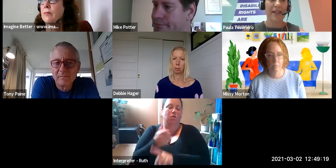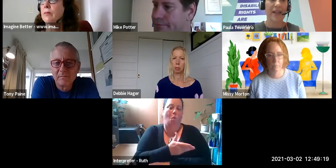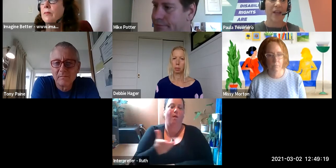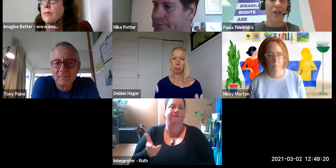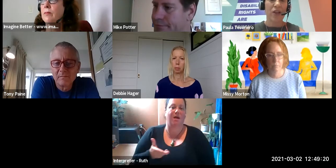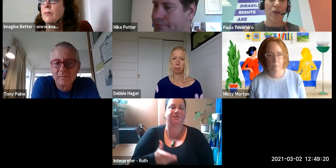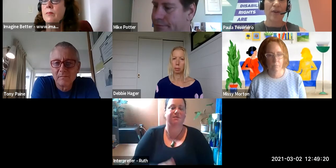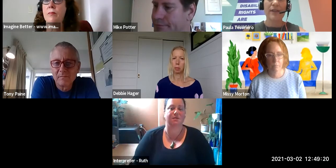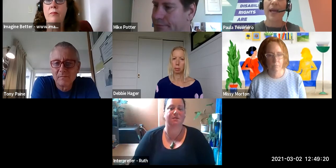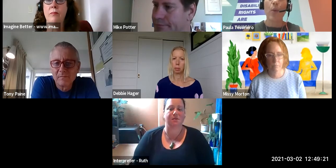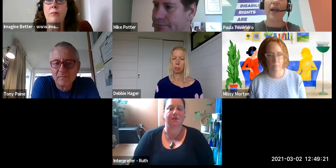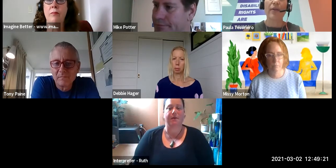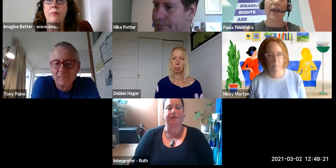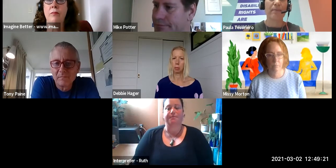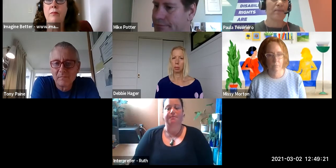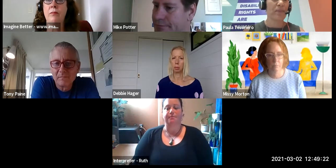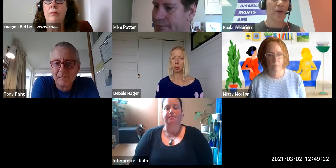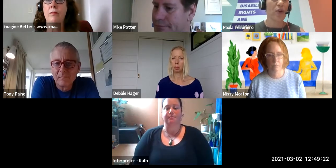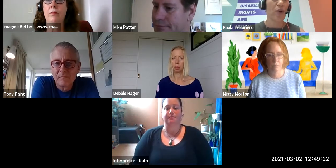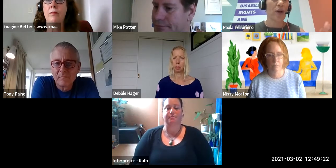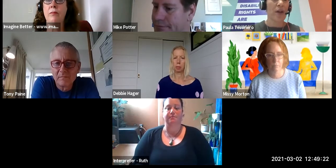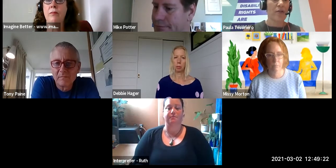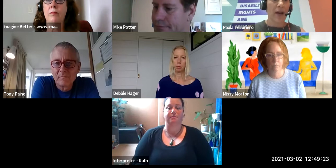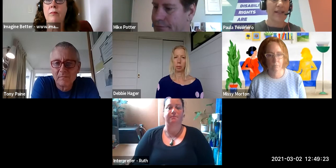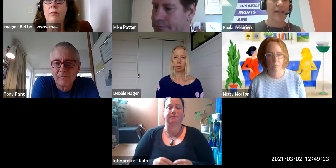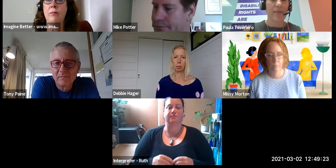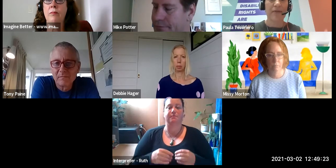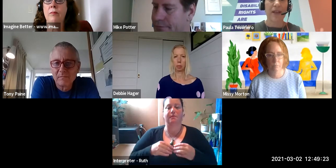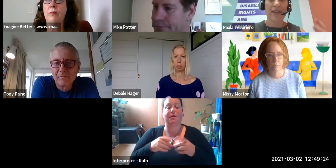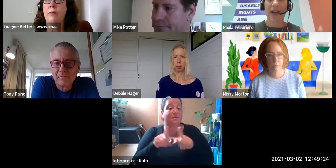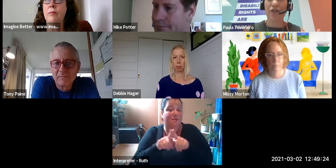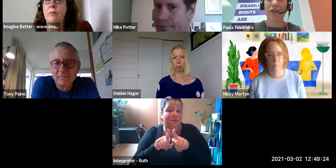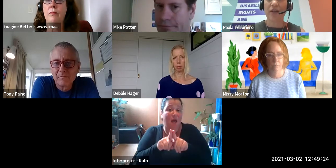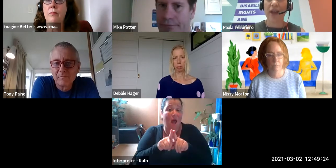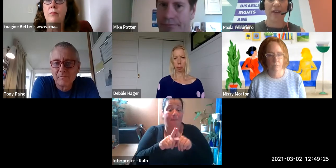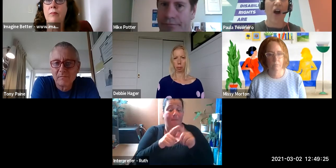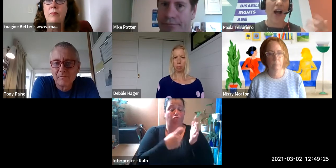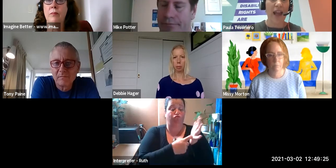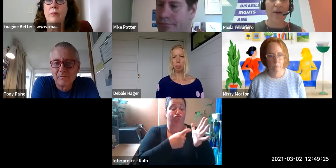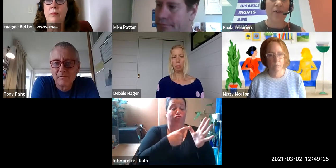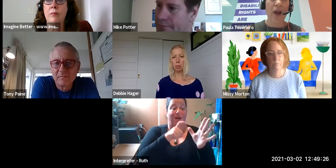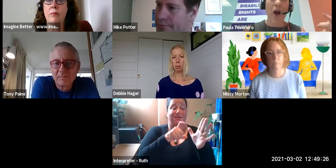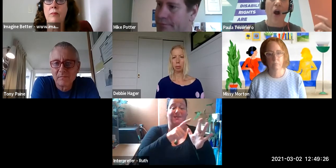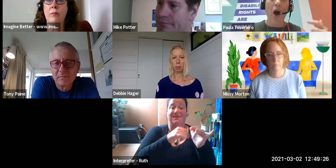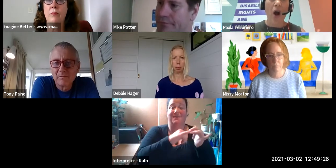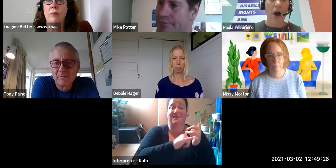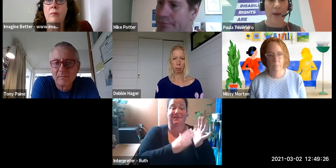And you know, in the same way that you know racism affects the country that I love, I'm